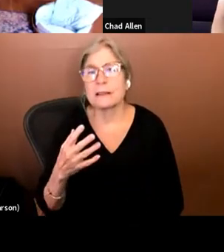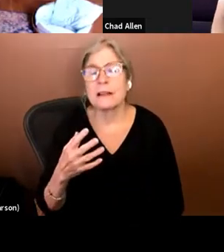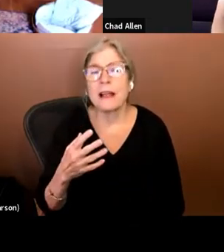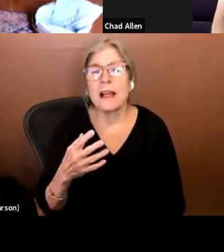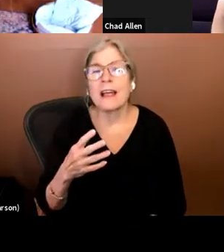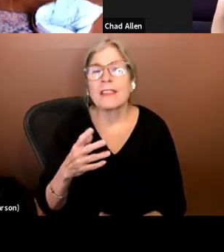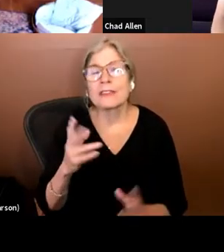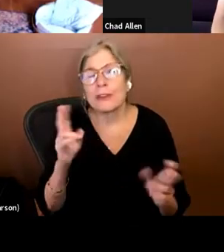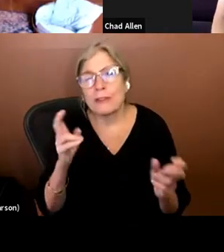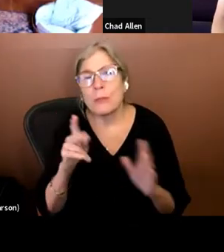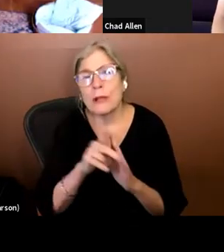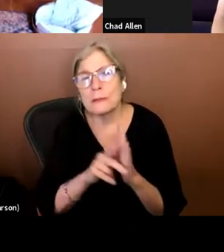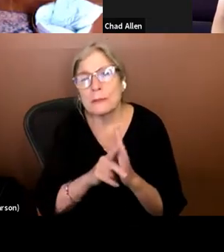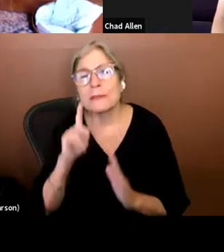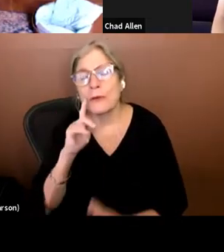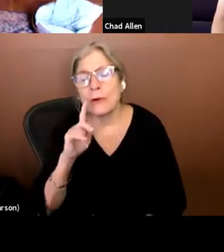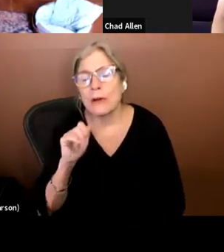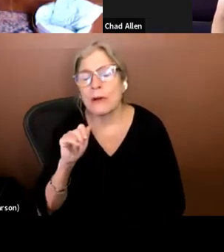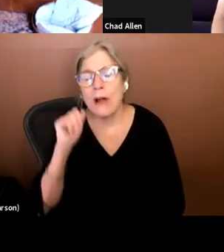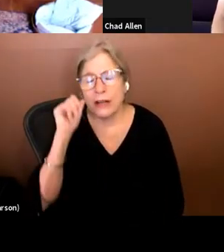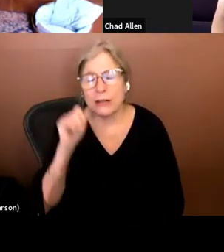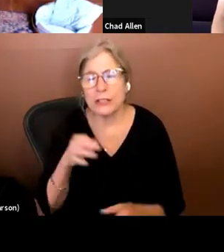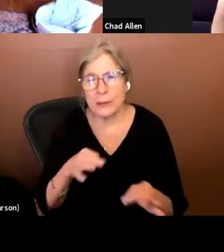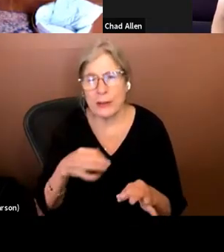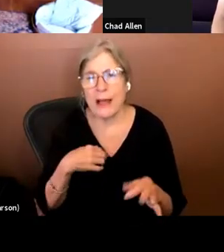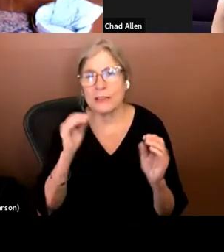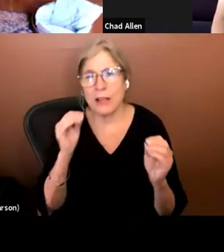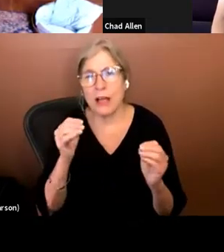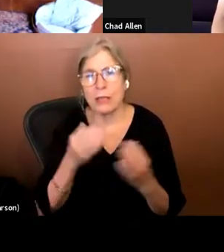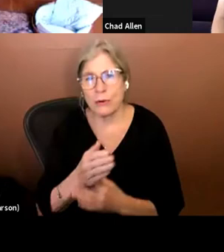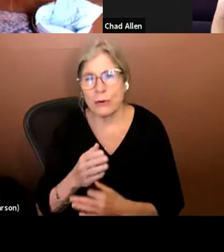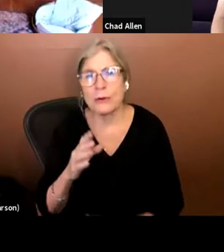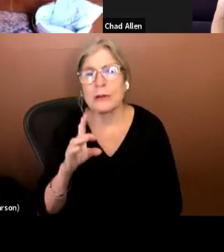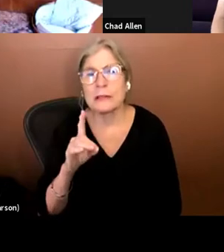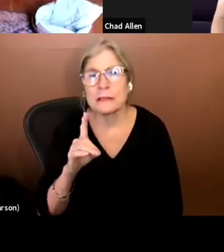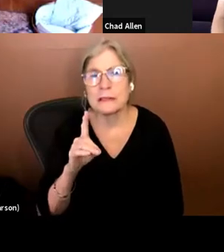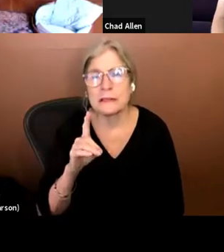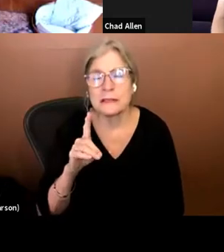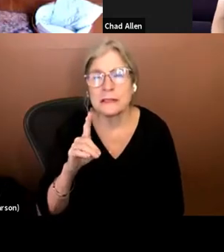description that I've taught through the describe caption media program DCMP and the